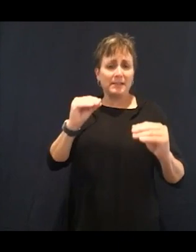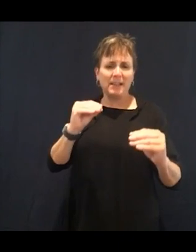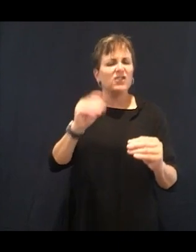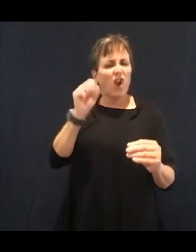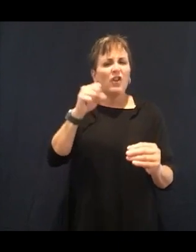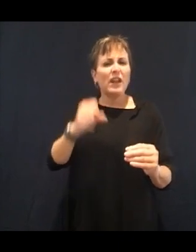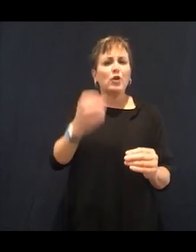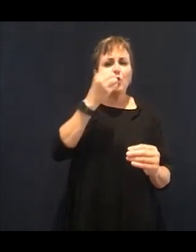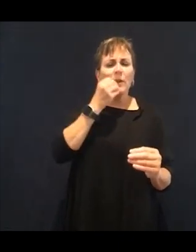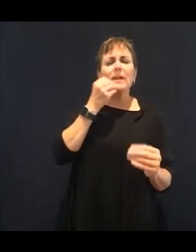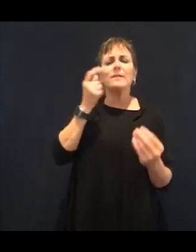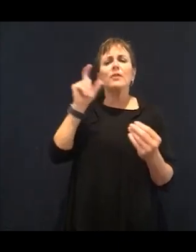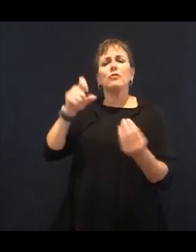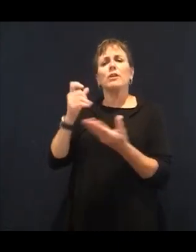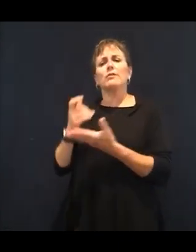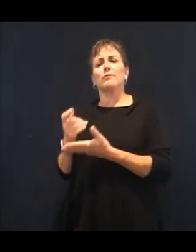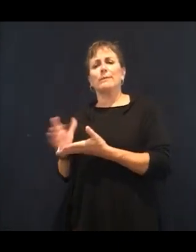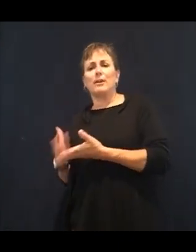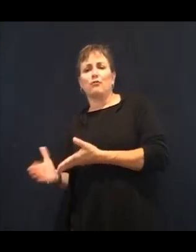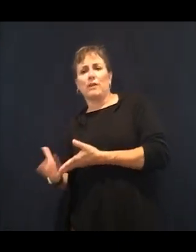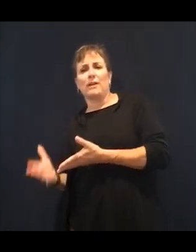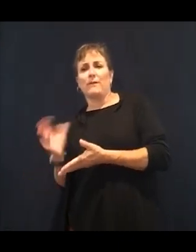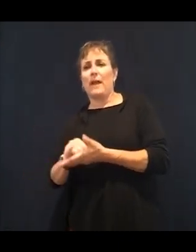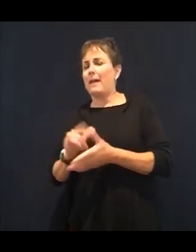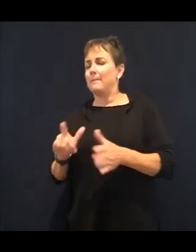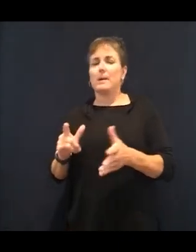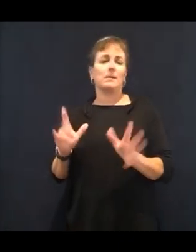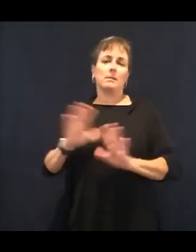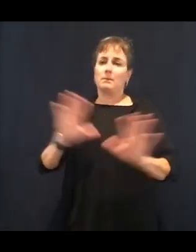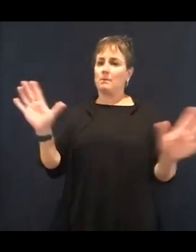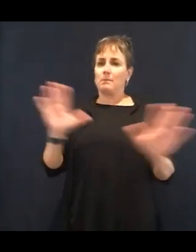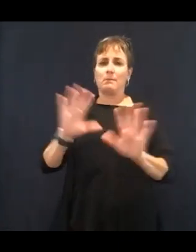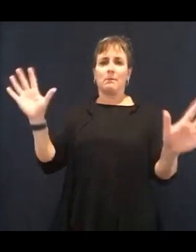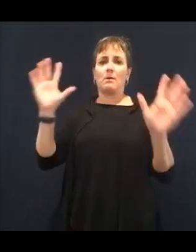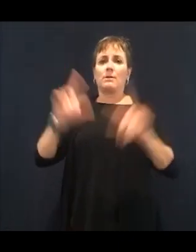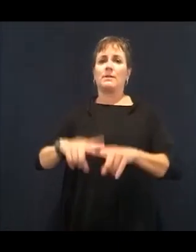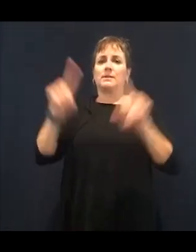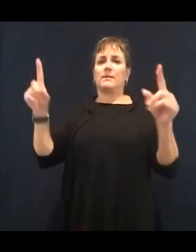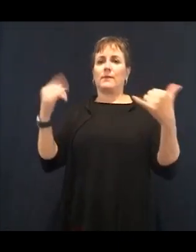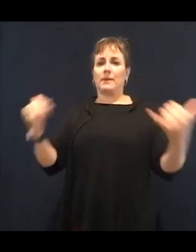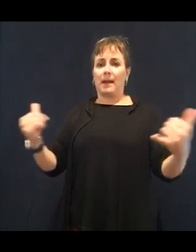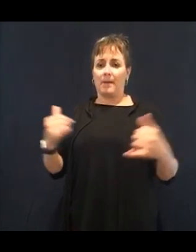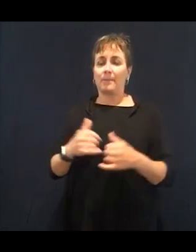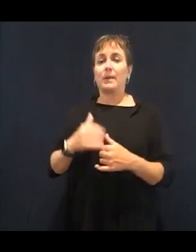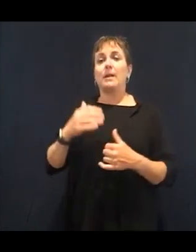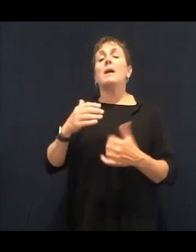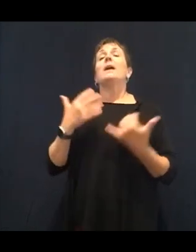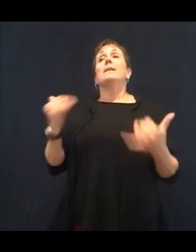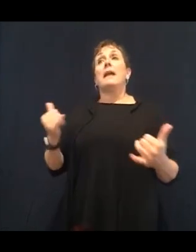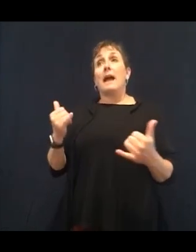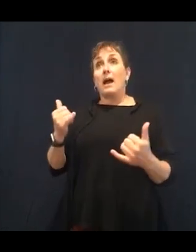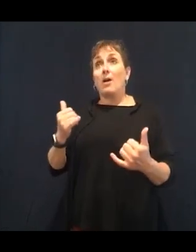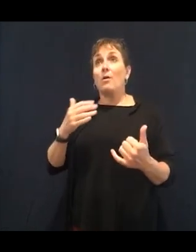My journey and my health has led me to what I am doing today.